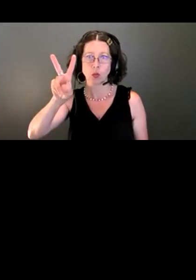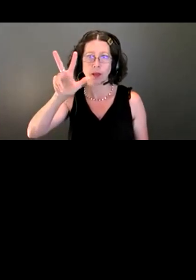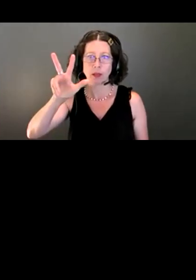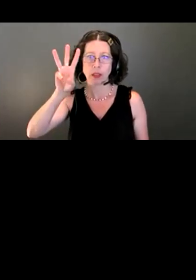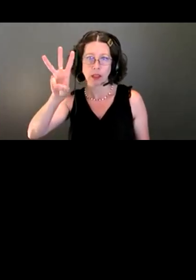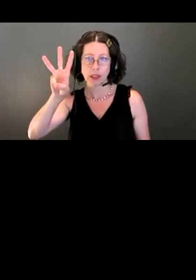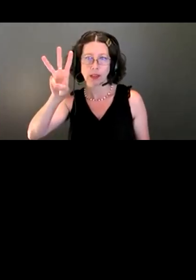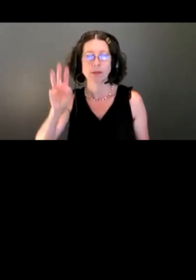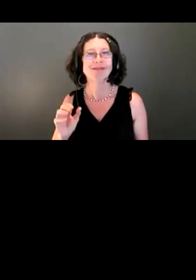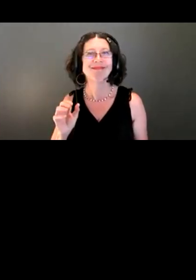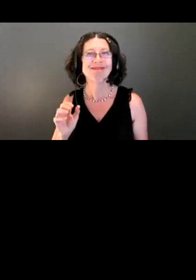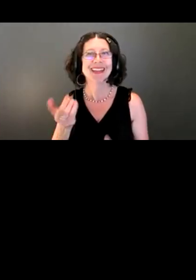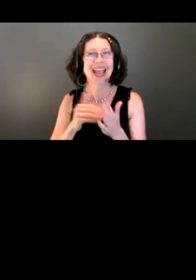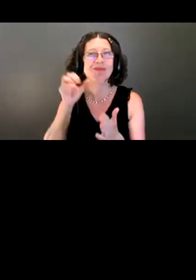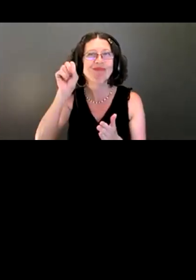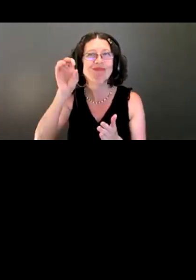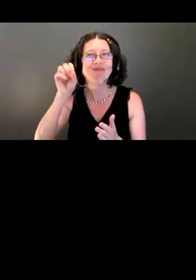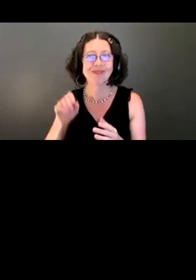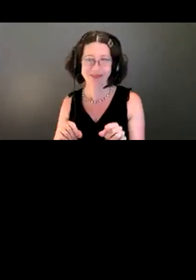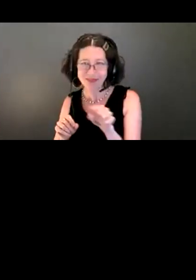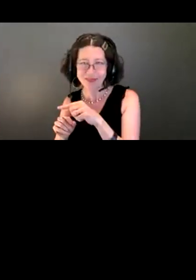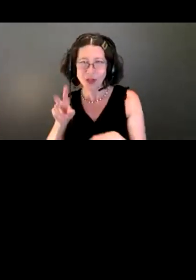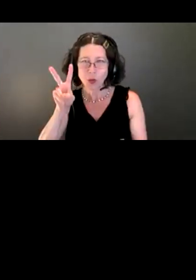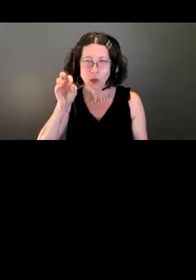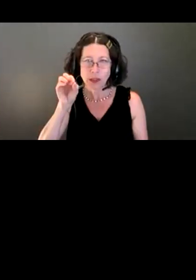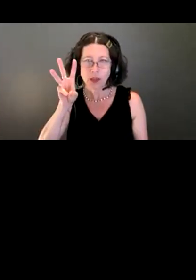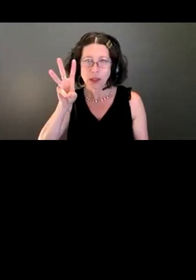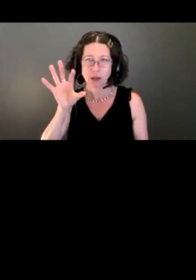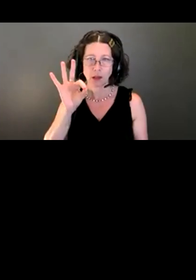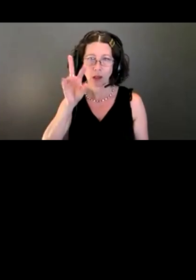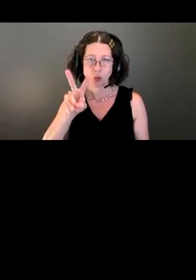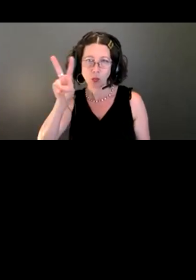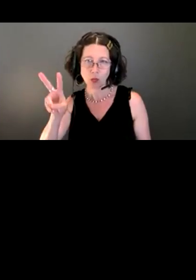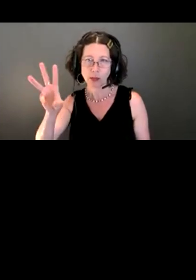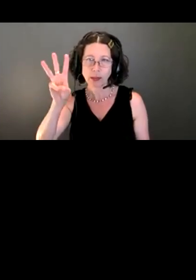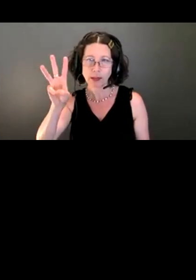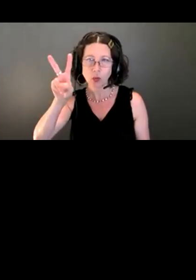Again, that's 206-922-6236.